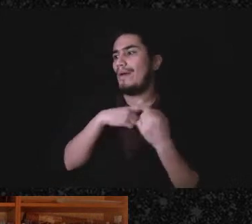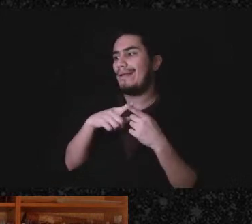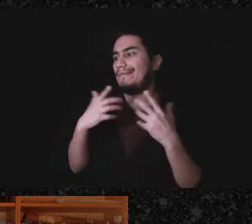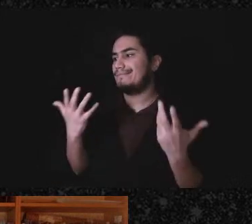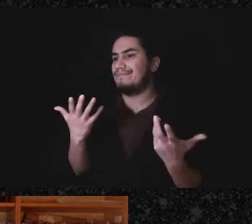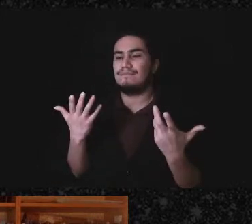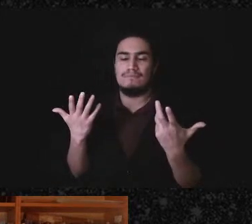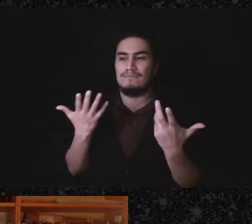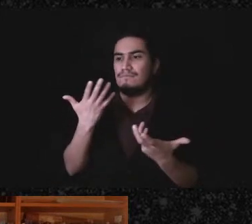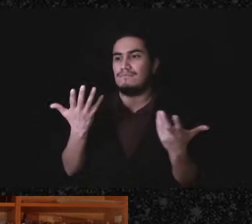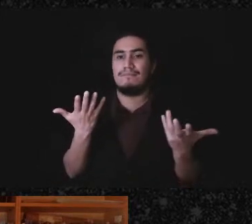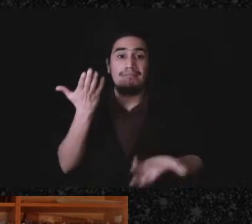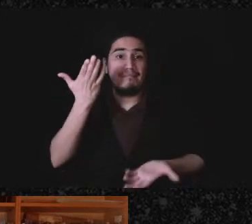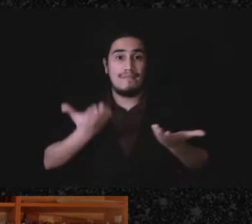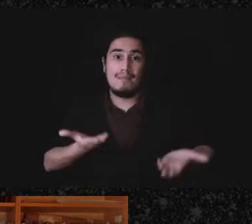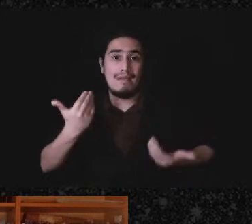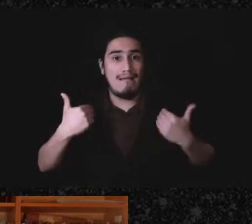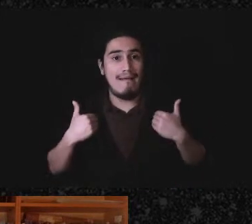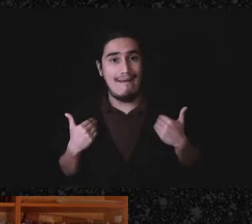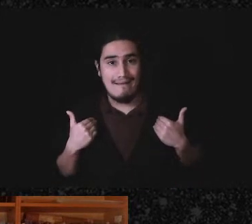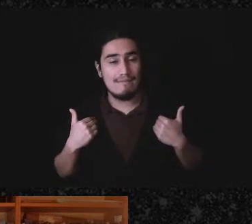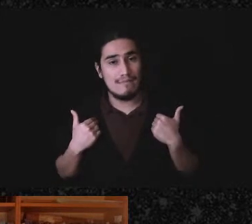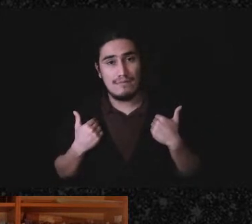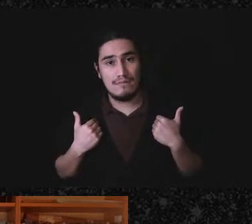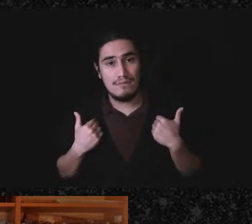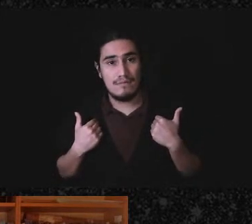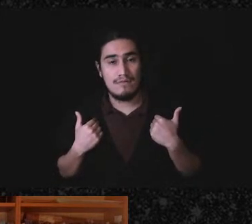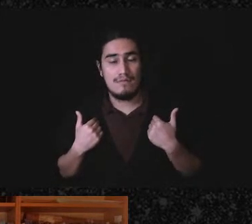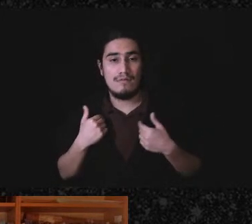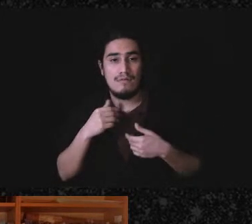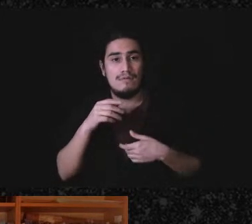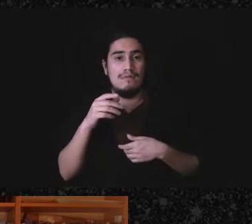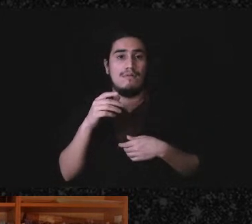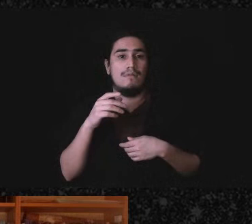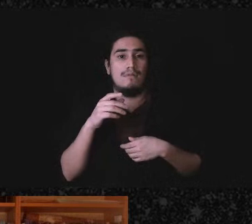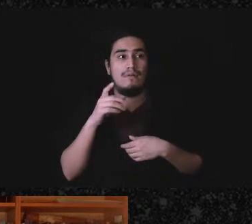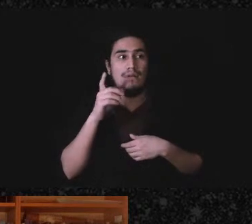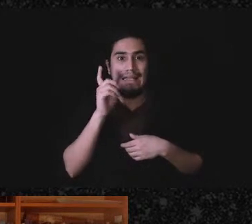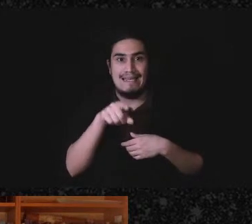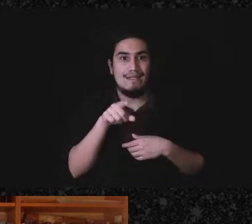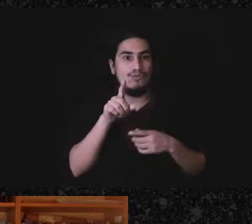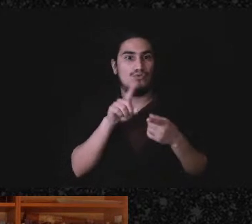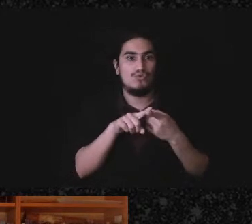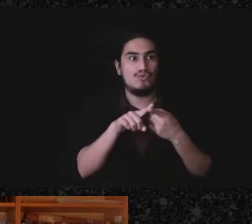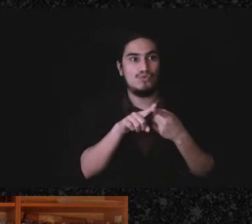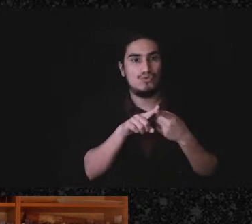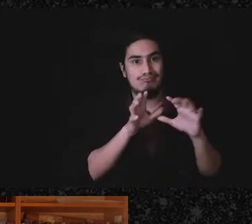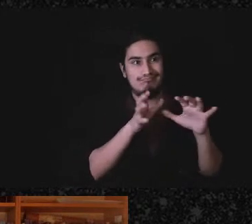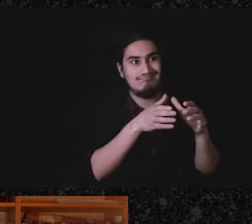when there might be a need to break off from the direct action and-and-and do something else,